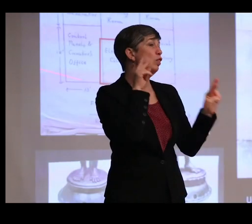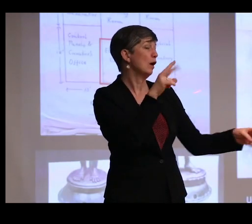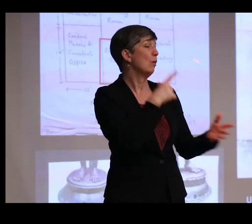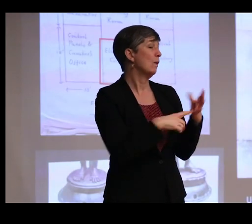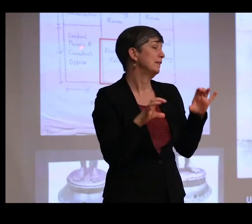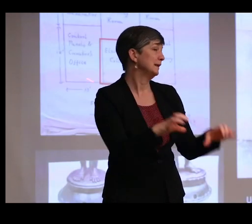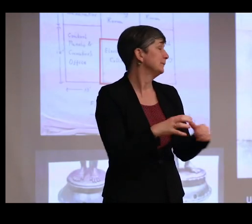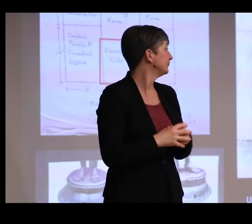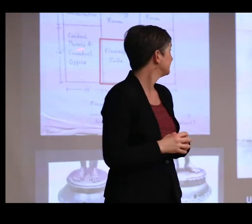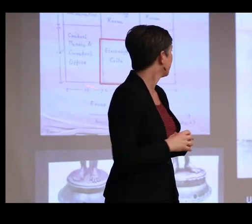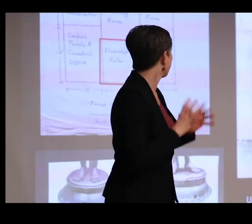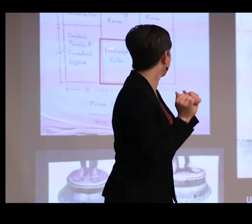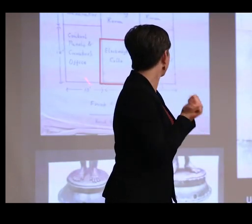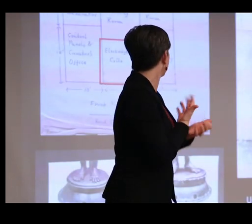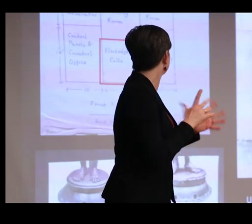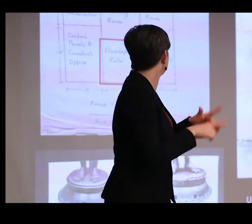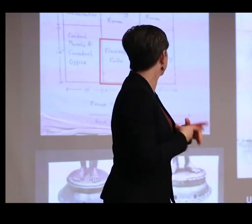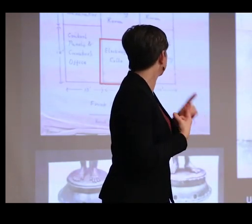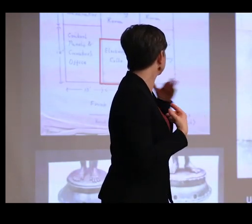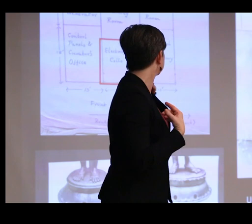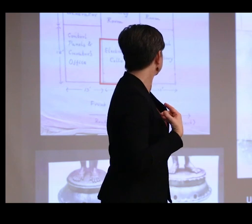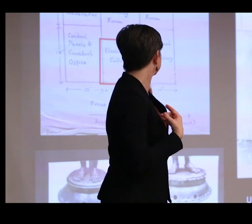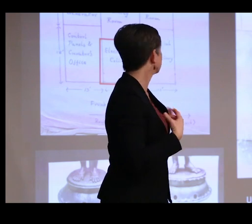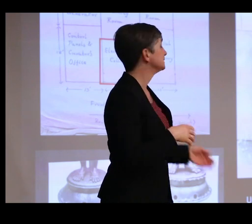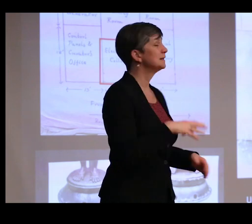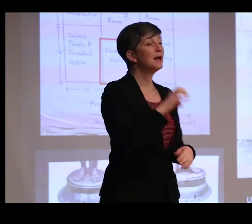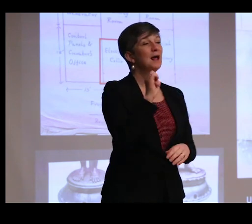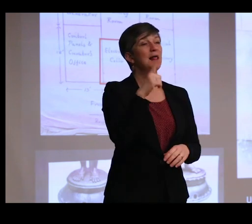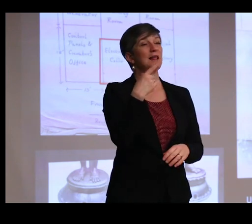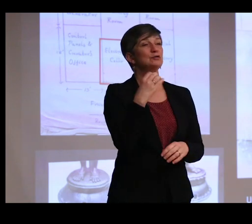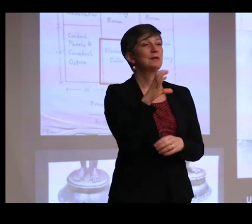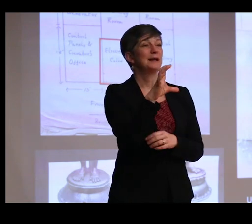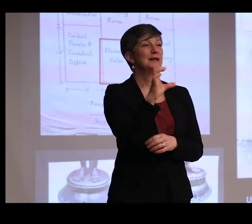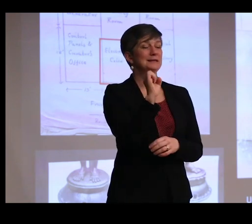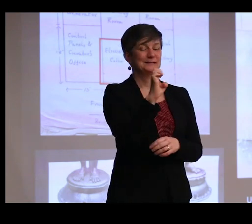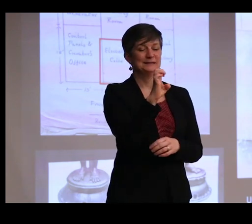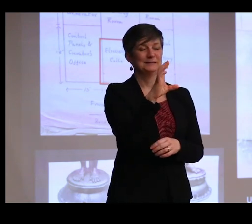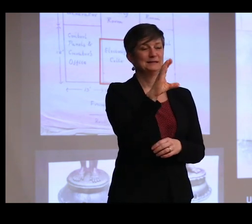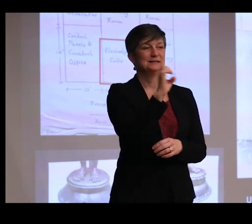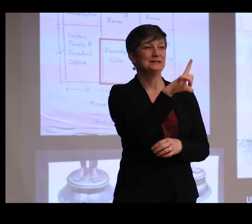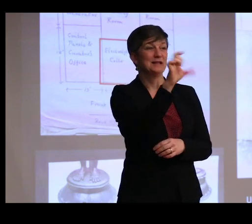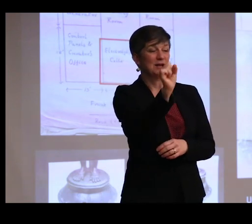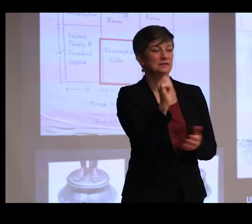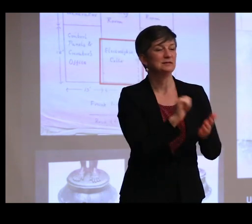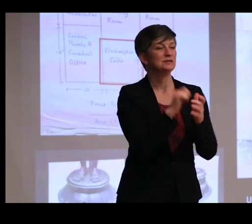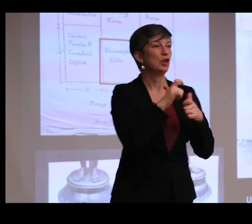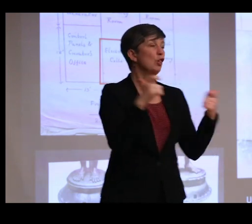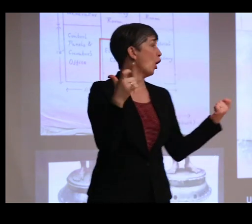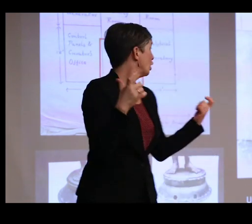So everything begins here with the electrolytic cells, and these are these large tanks.